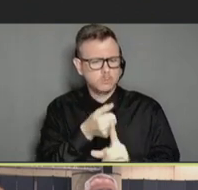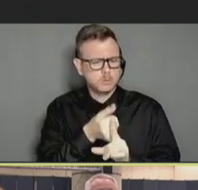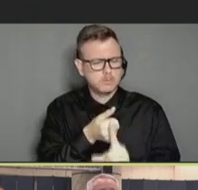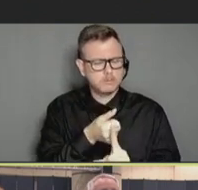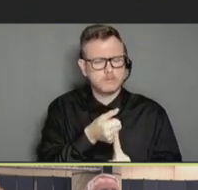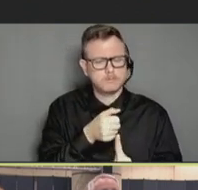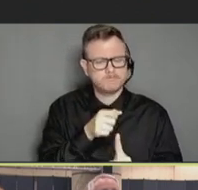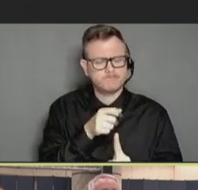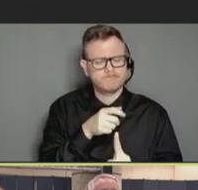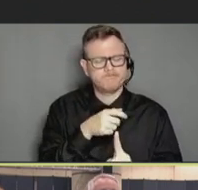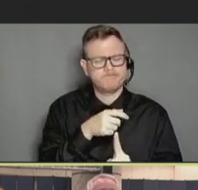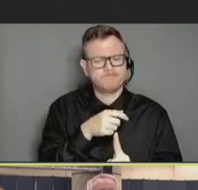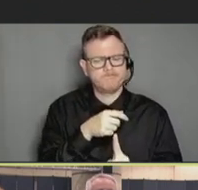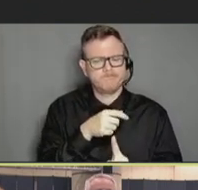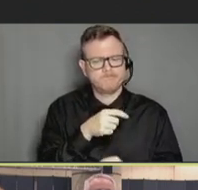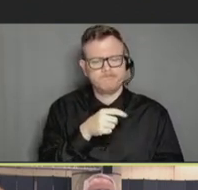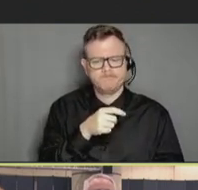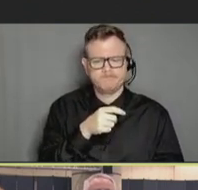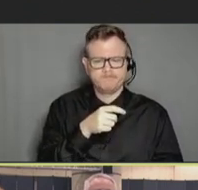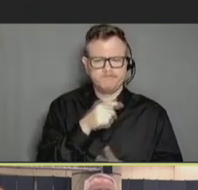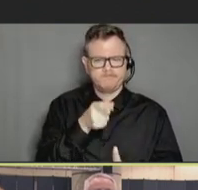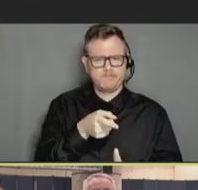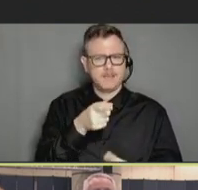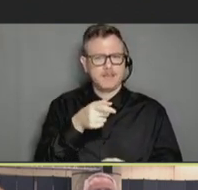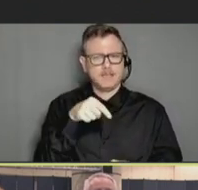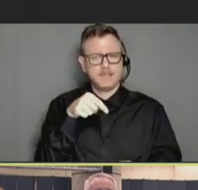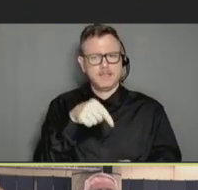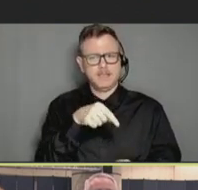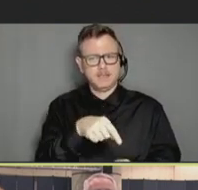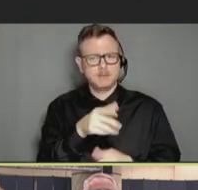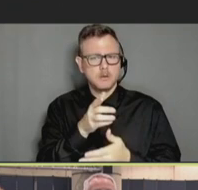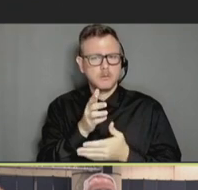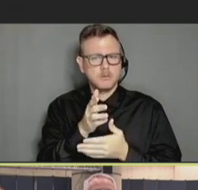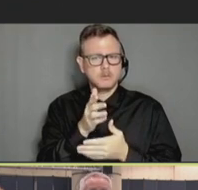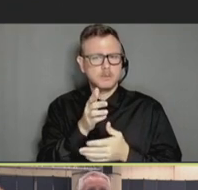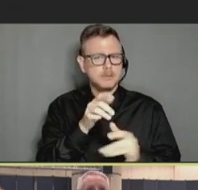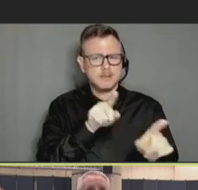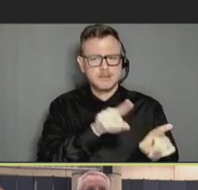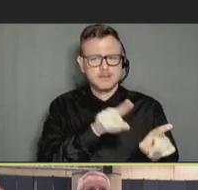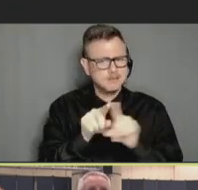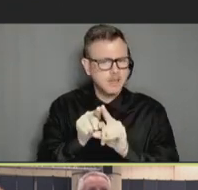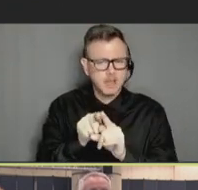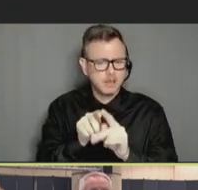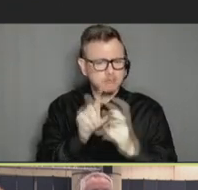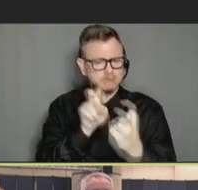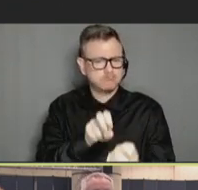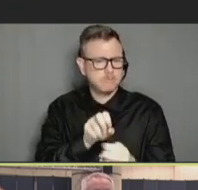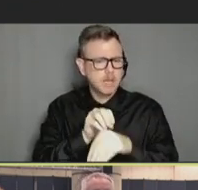that this is part of the same counseling activity we do in any aspect of healthcare. You know,